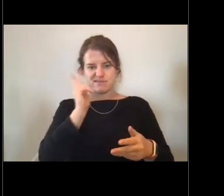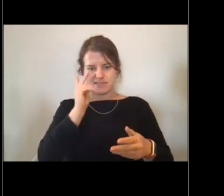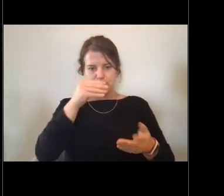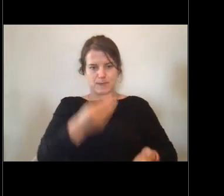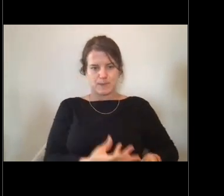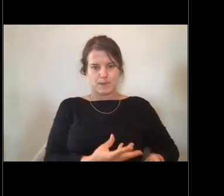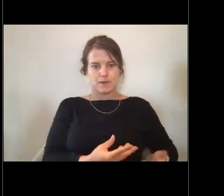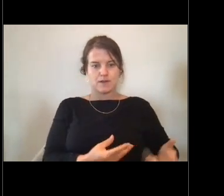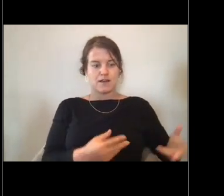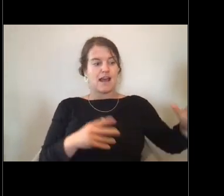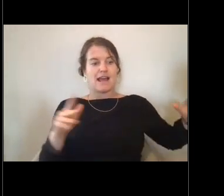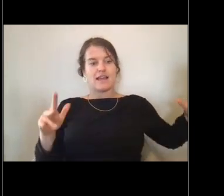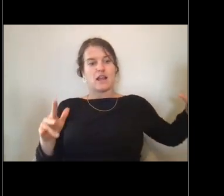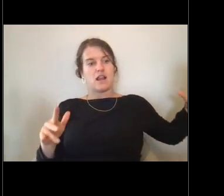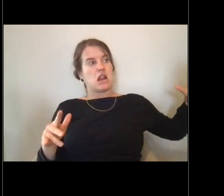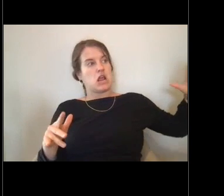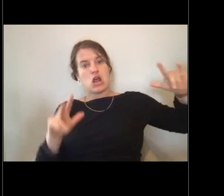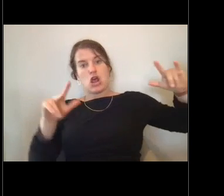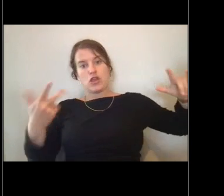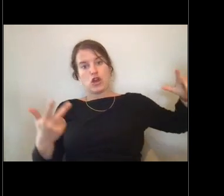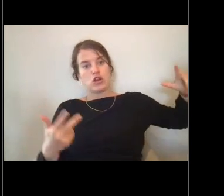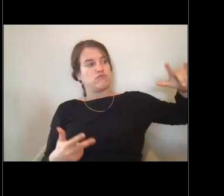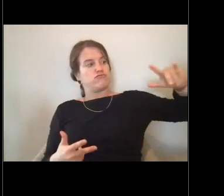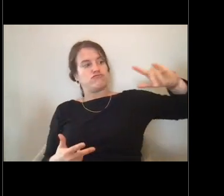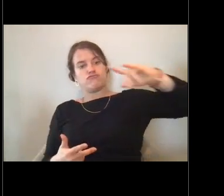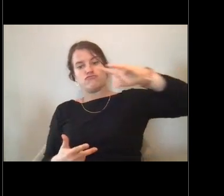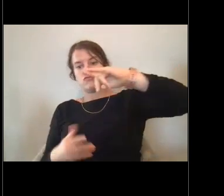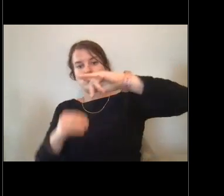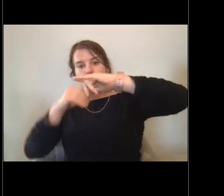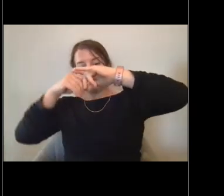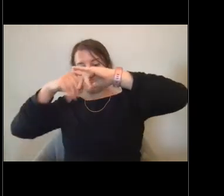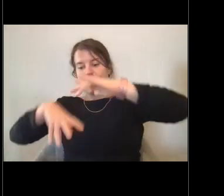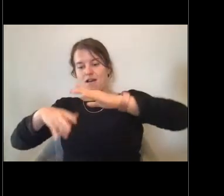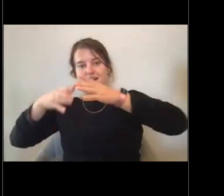they actually dropped the canister with the mail with this parachute.